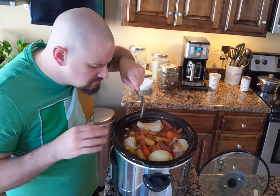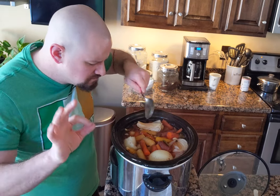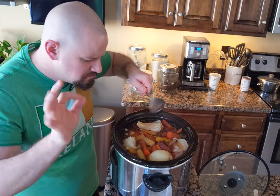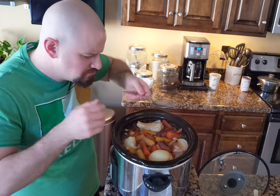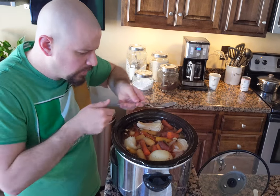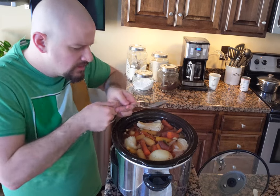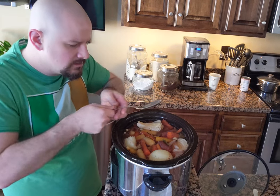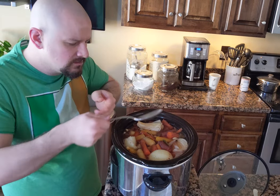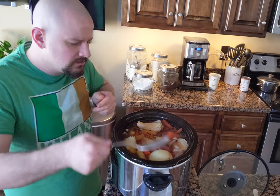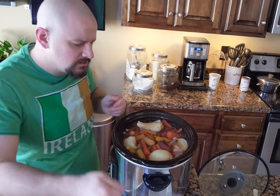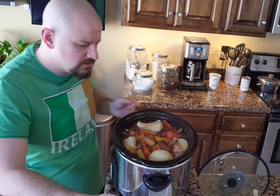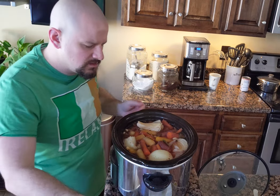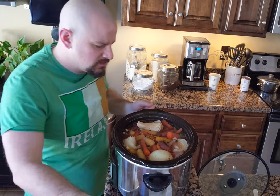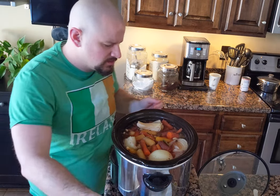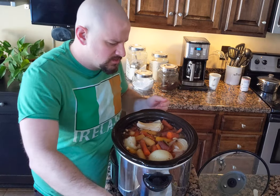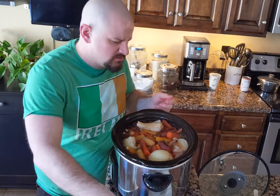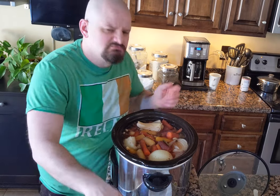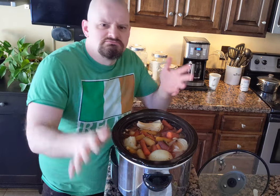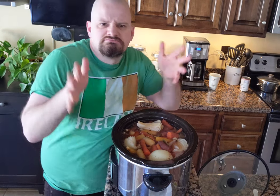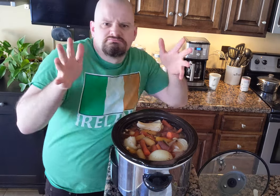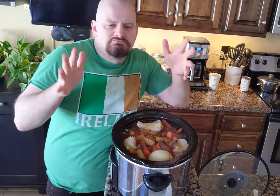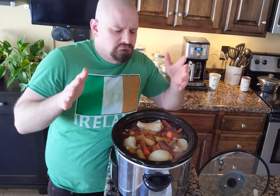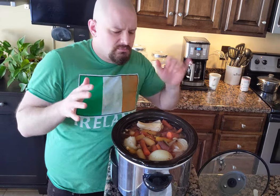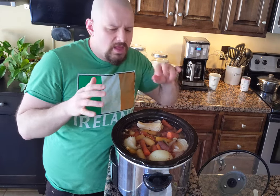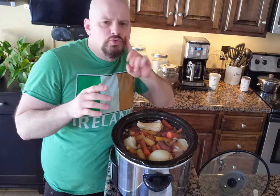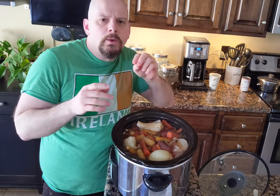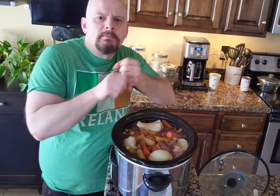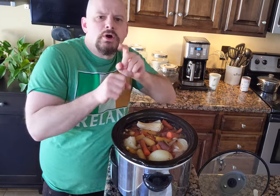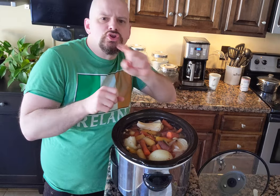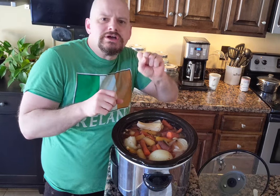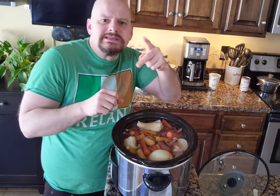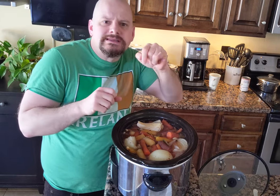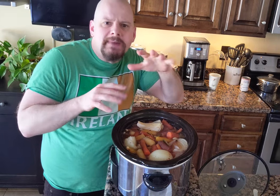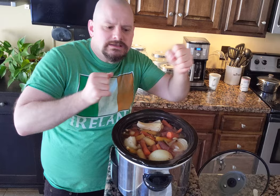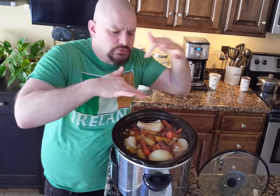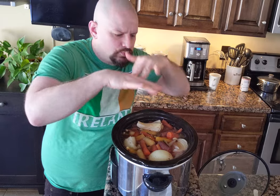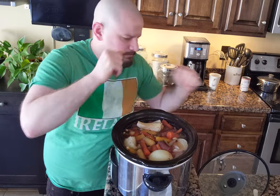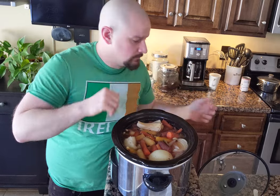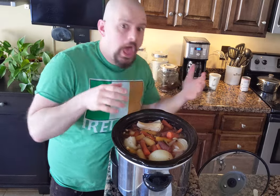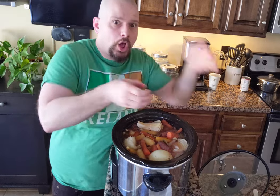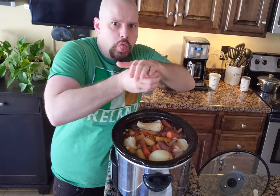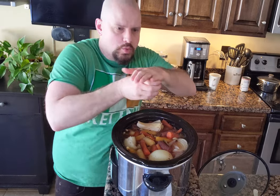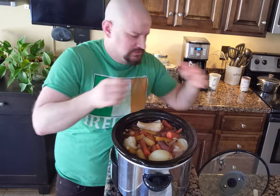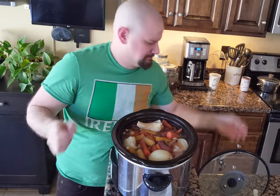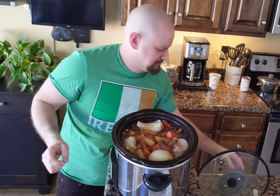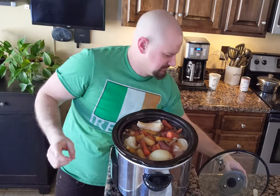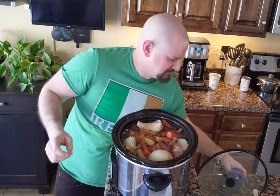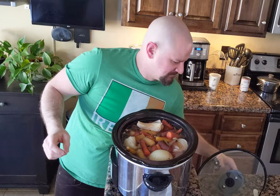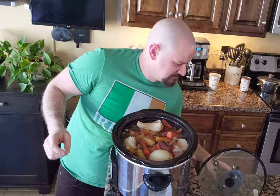Yeah, that is enough, you make sure the spices are all over. Now close it.